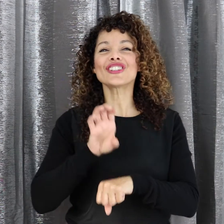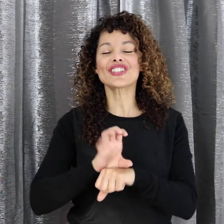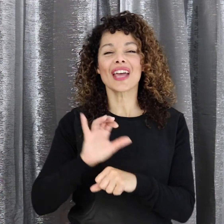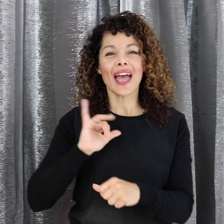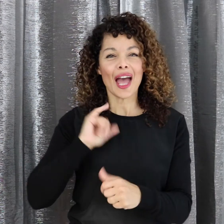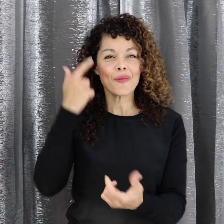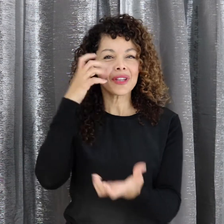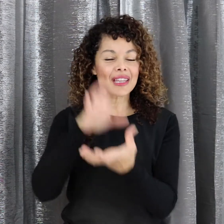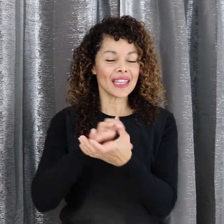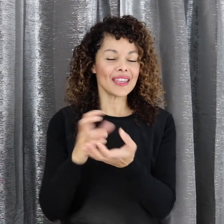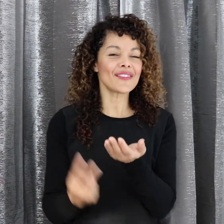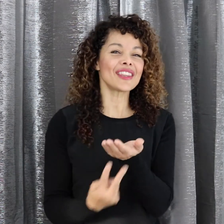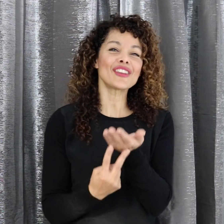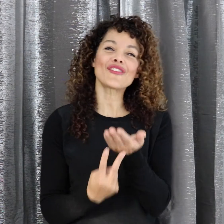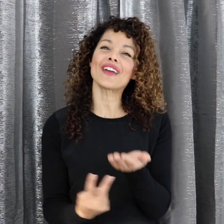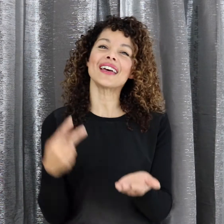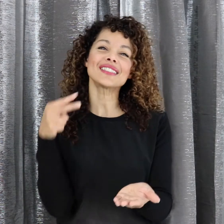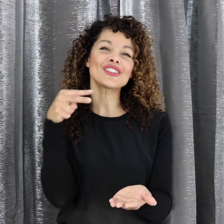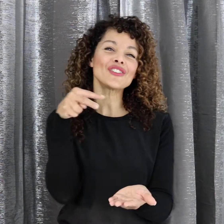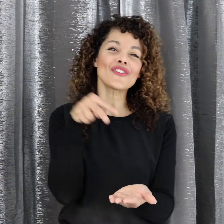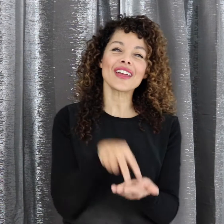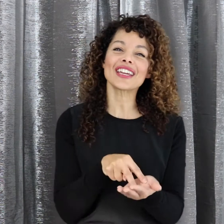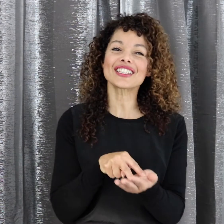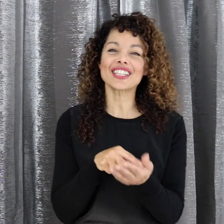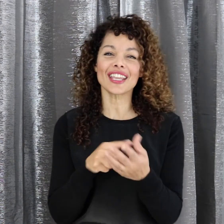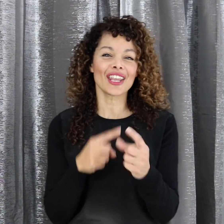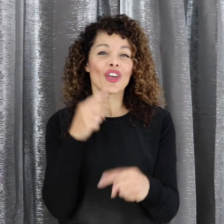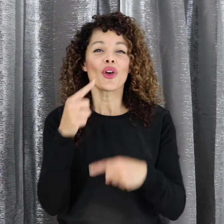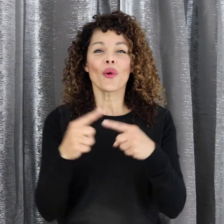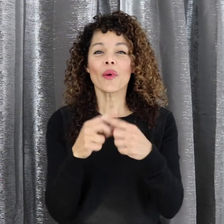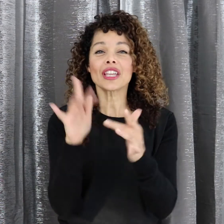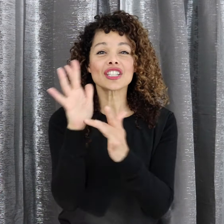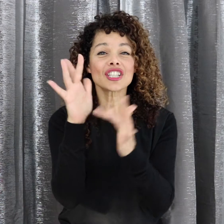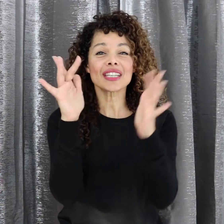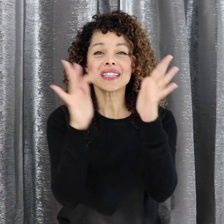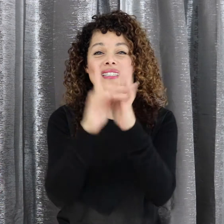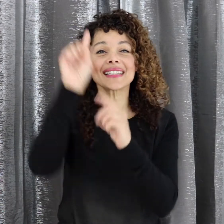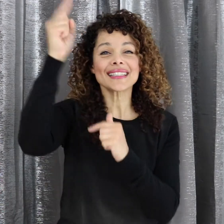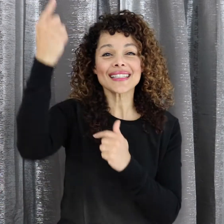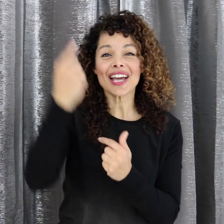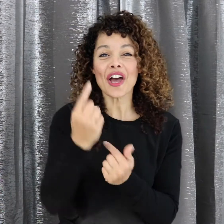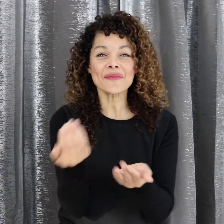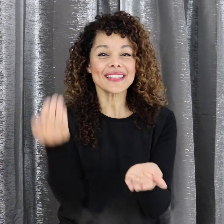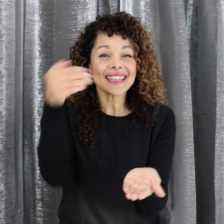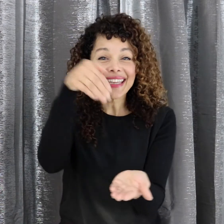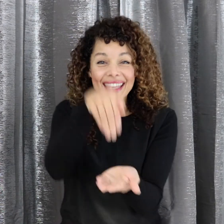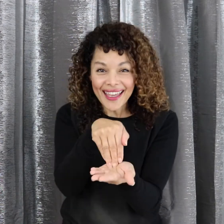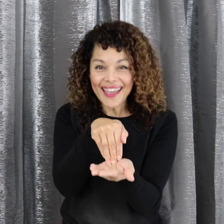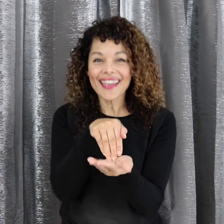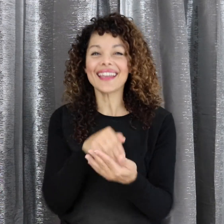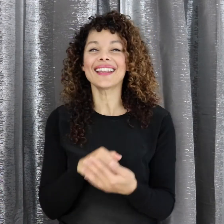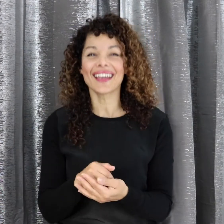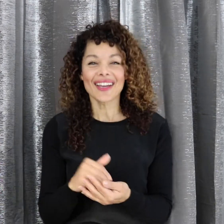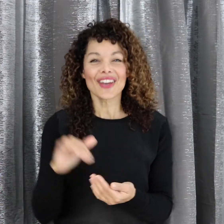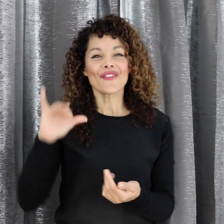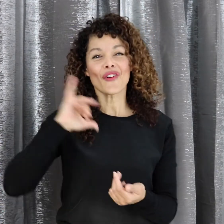I believe in the resurrection When Jesus comes again